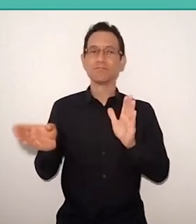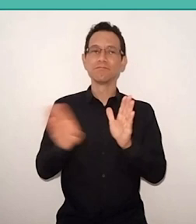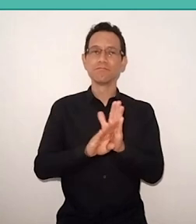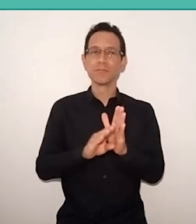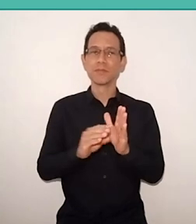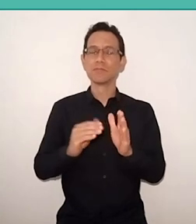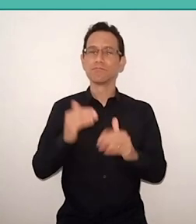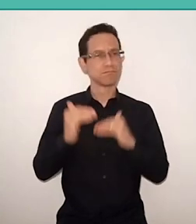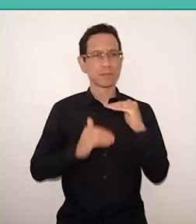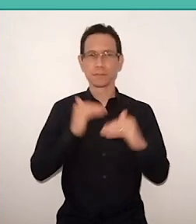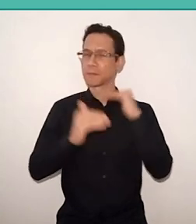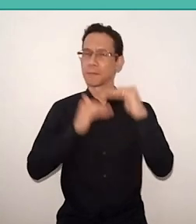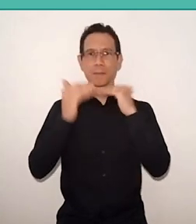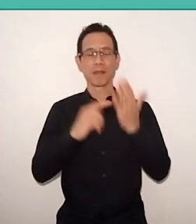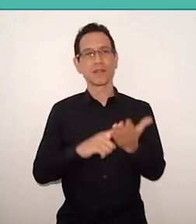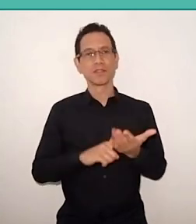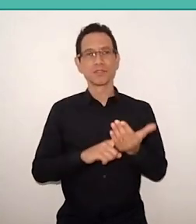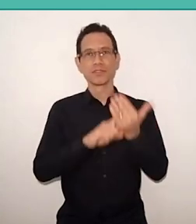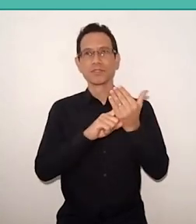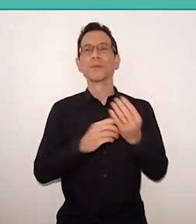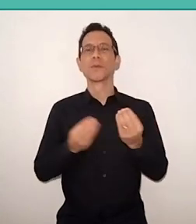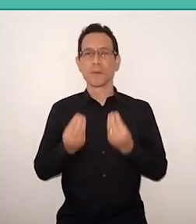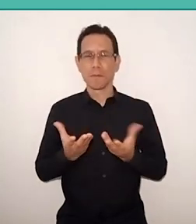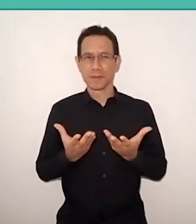a technology if it doesn't have accessibility